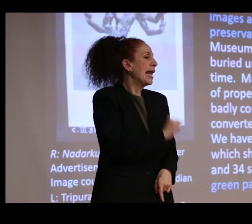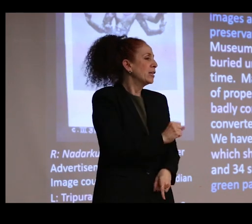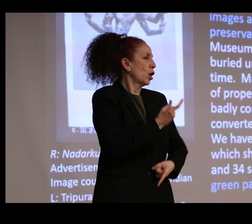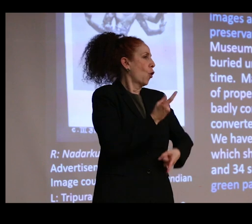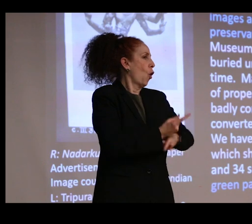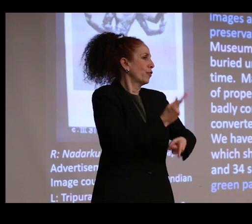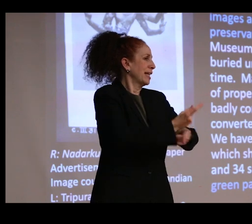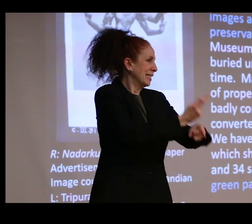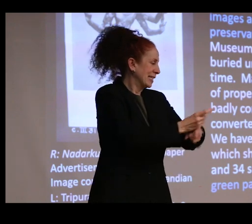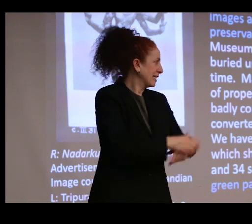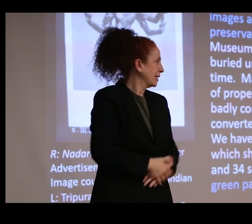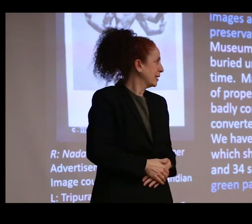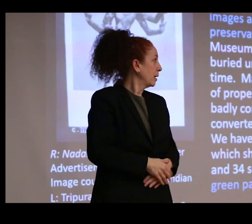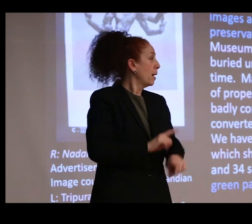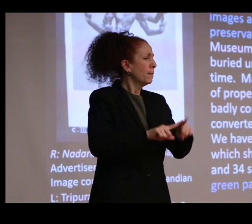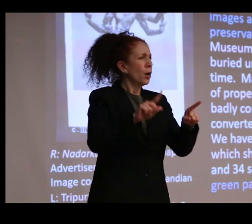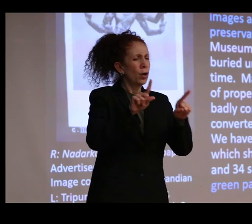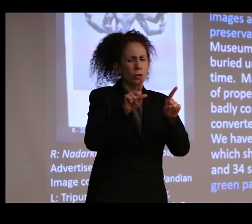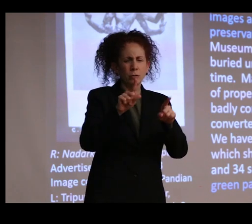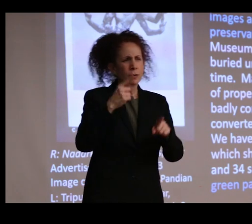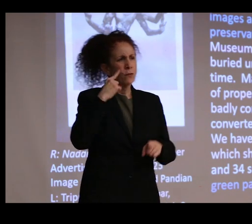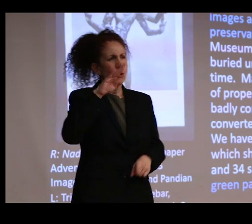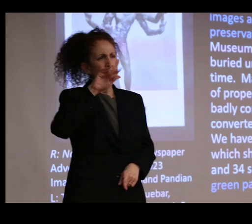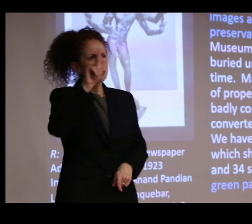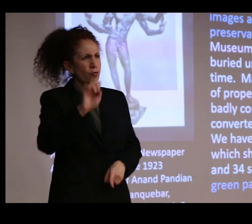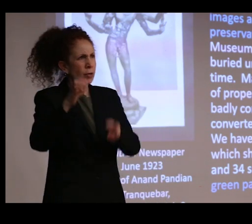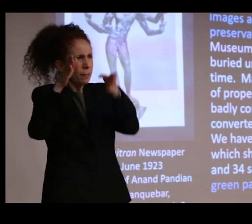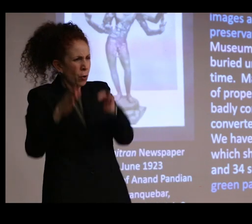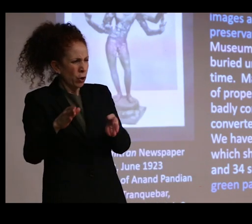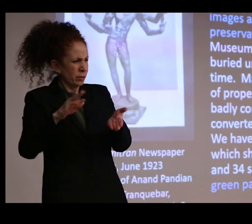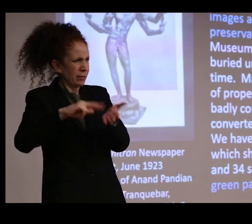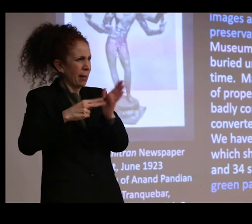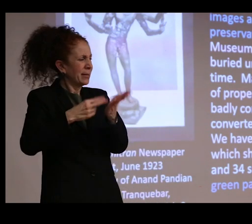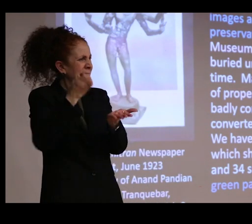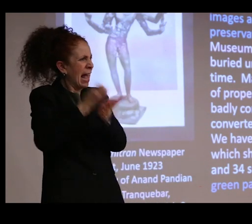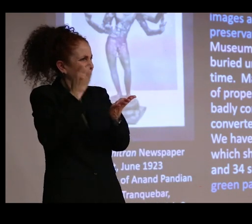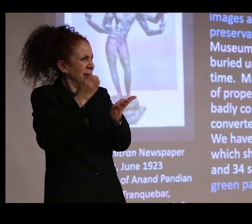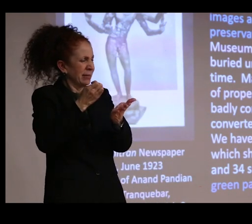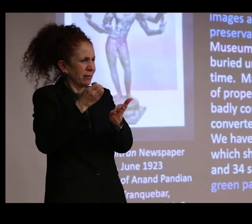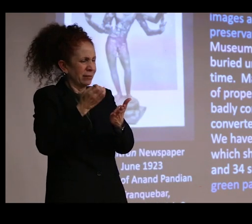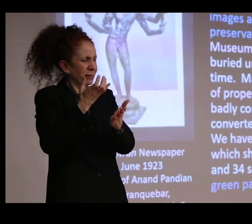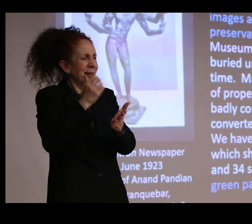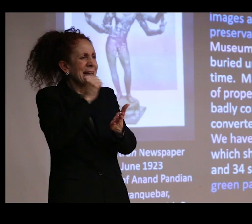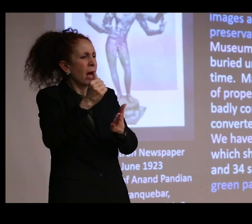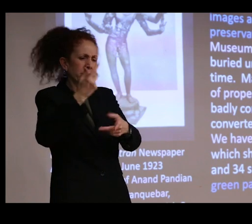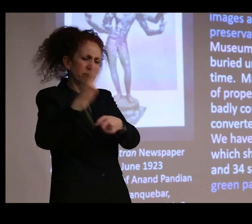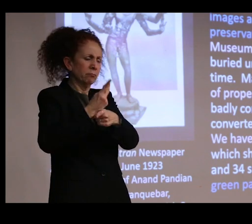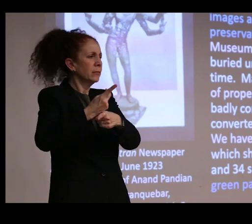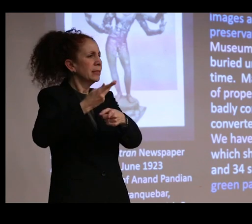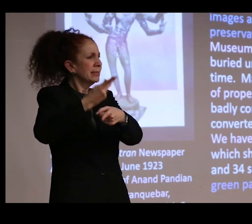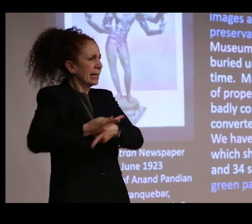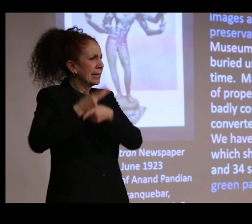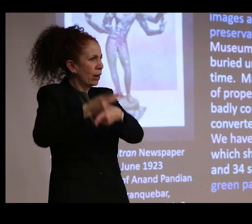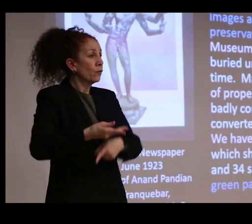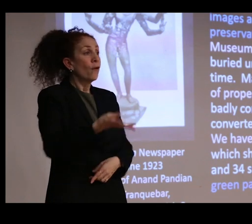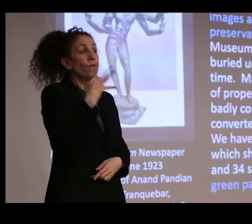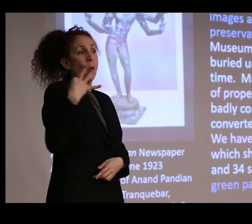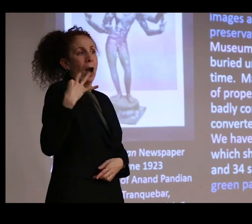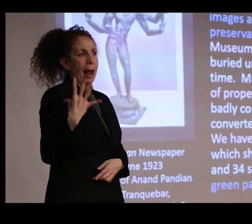But to the bronze caster, this is evidence of damage and lack of maintenance. And, in fact, only four applicants came in.